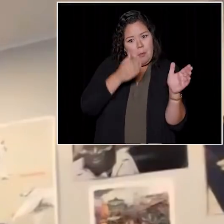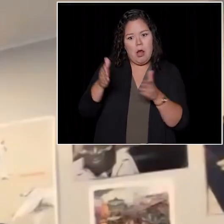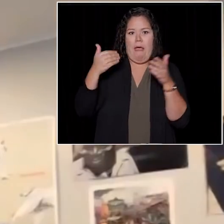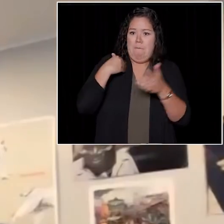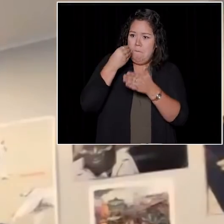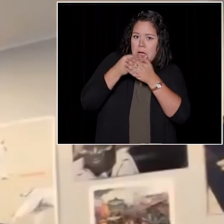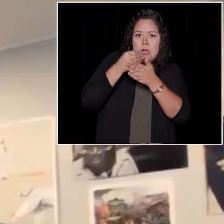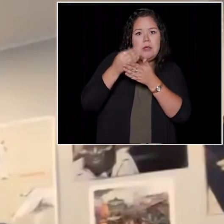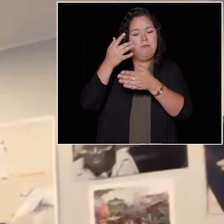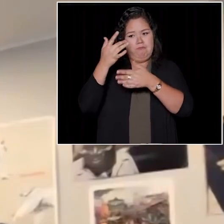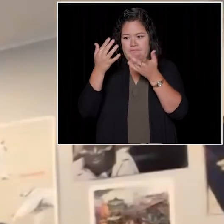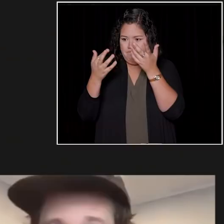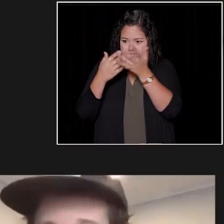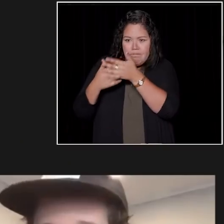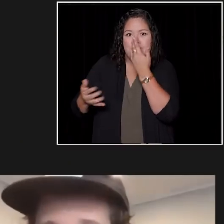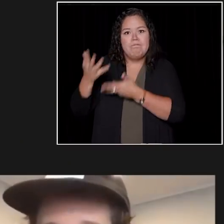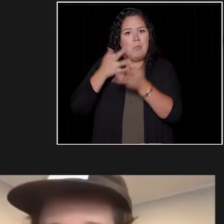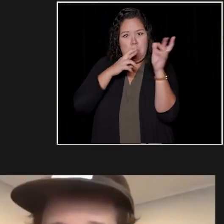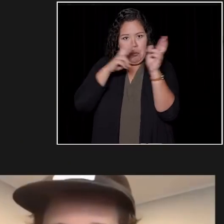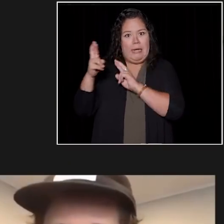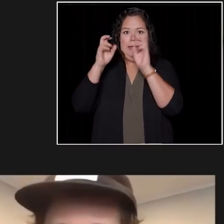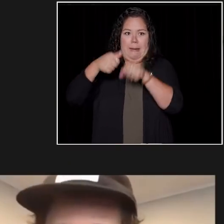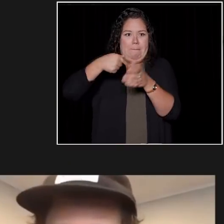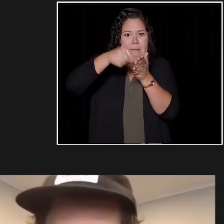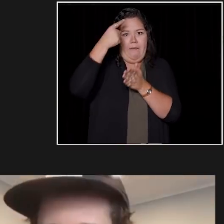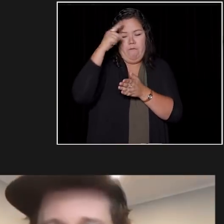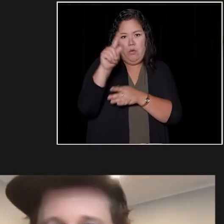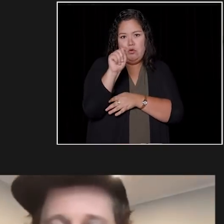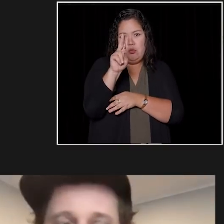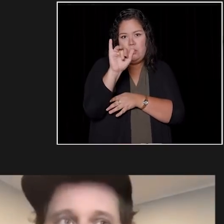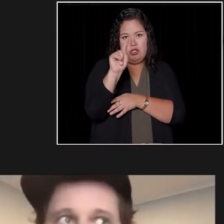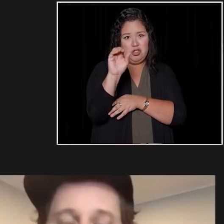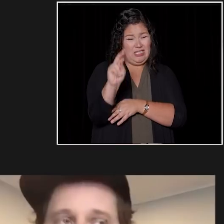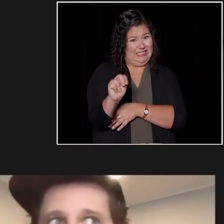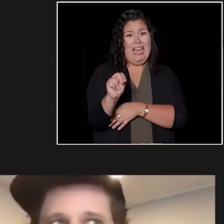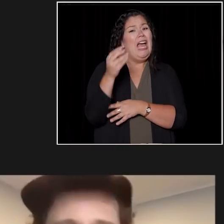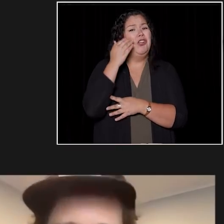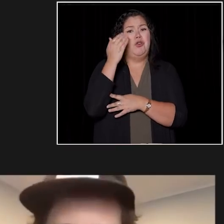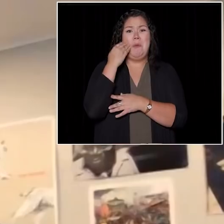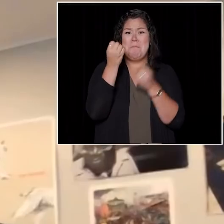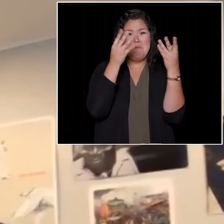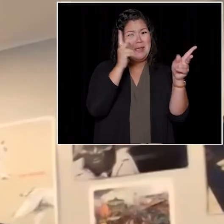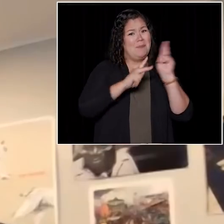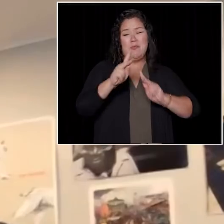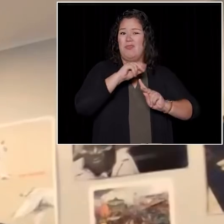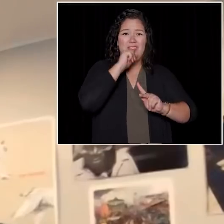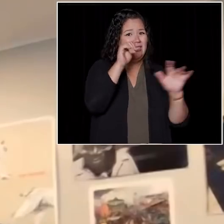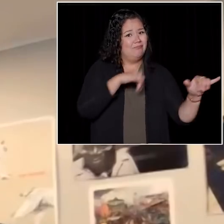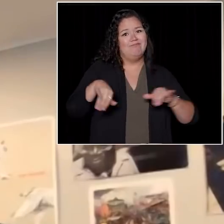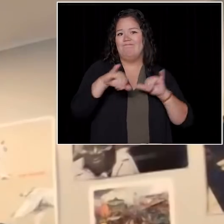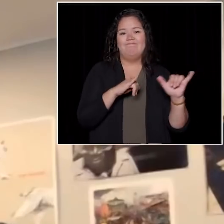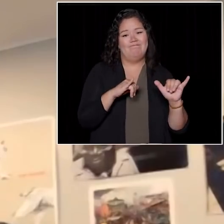and they were able to pay for my tuition. Think about how many people in the world are not in a position